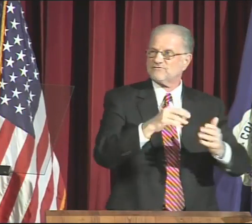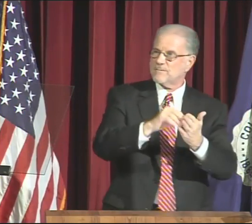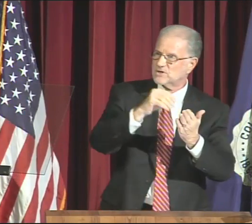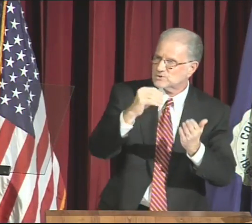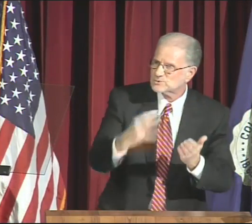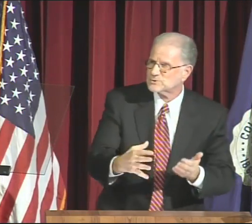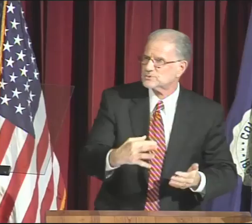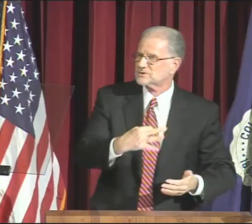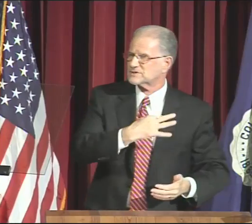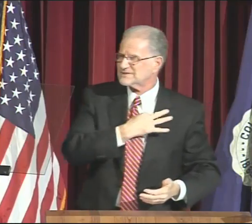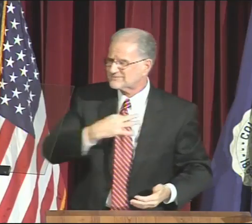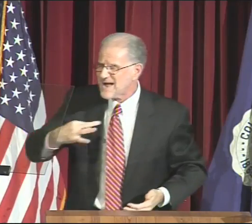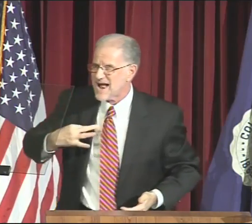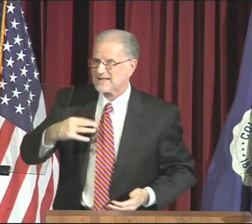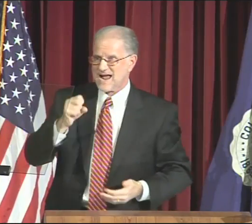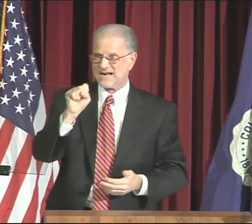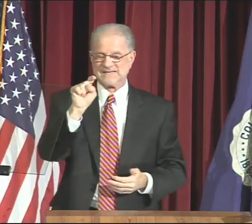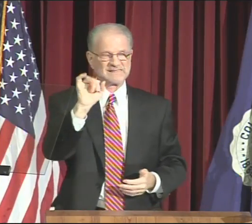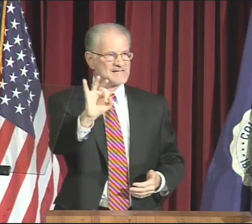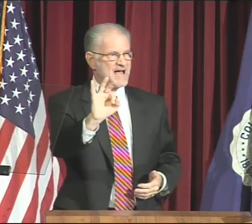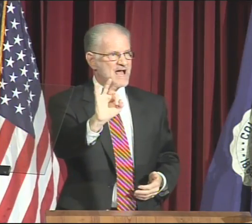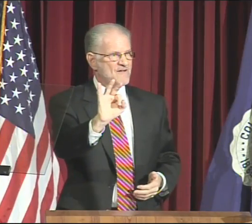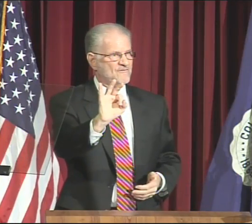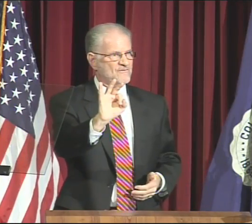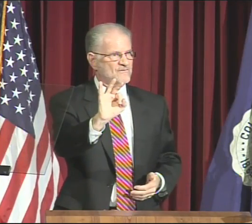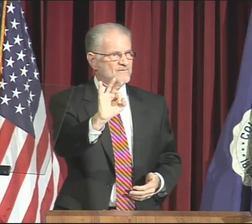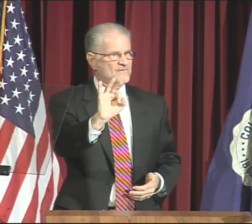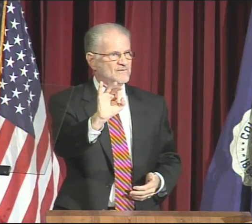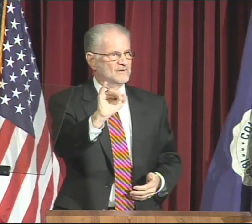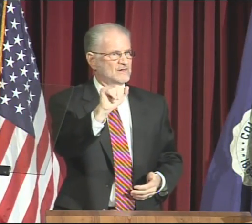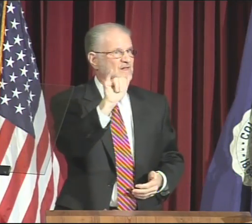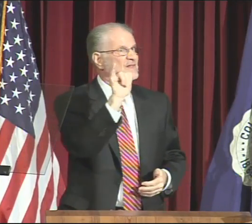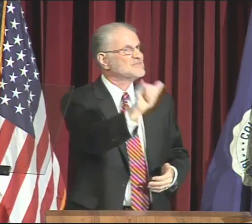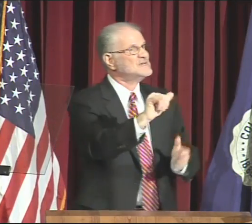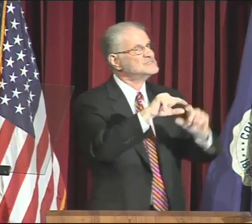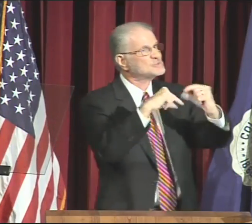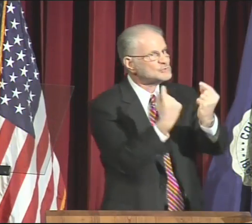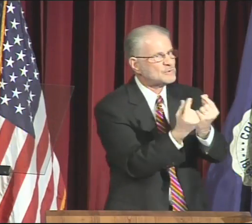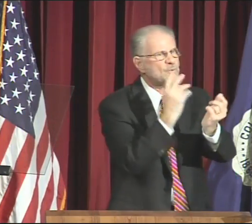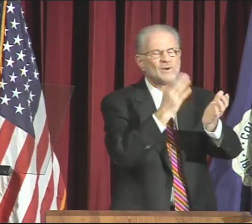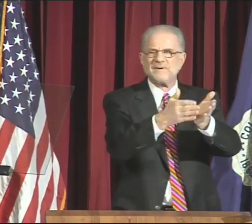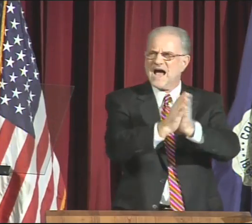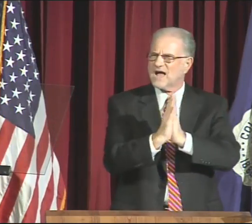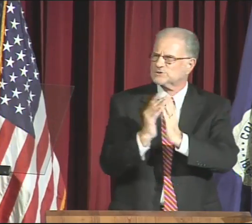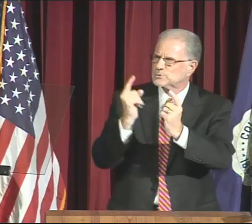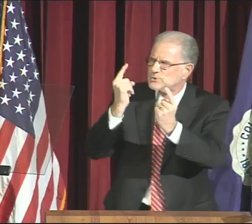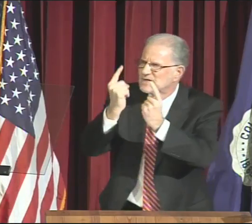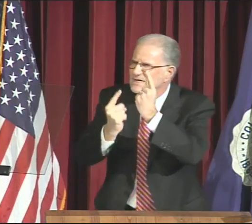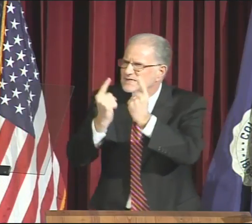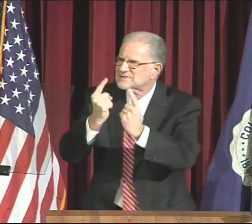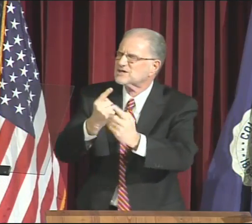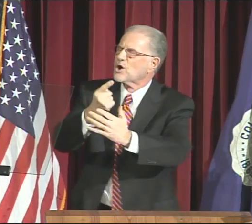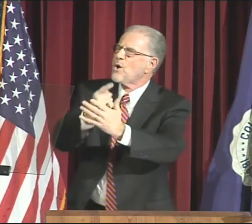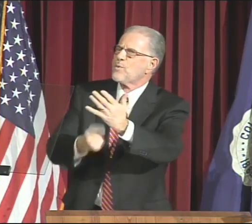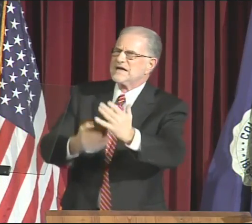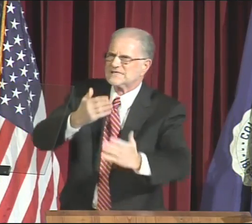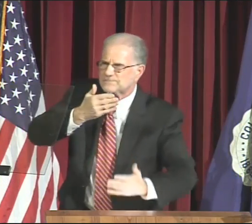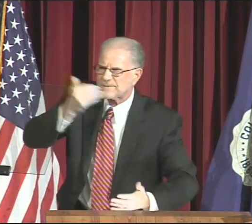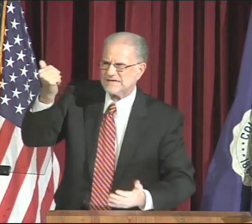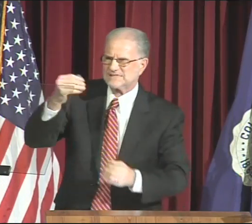campus-wide representation from students, faculty, and staff.